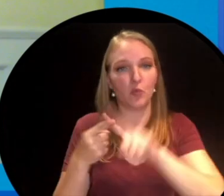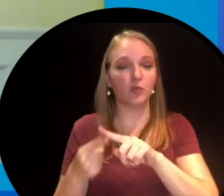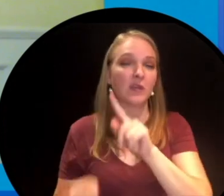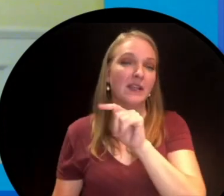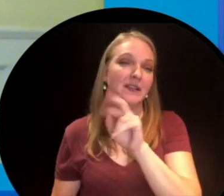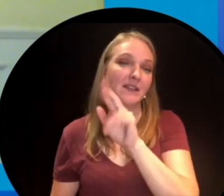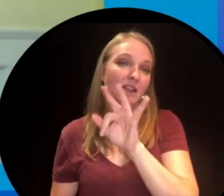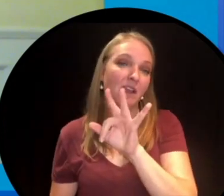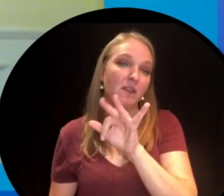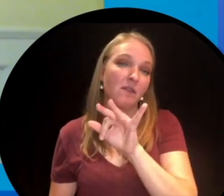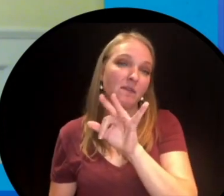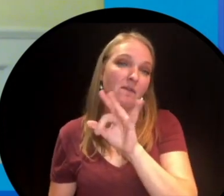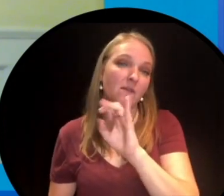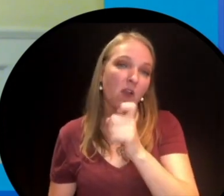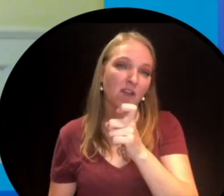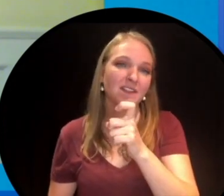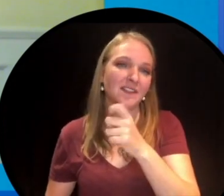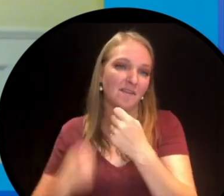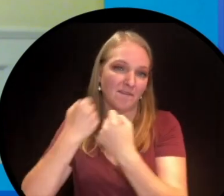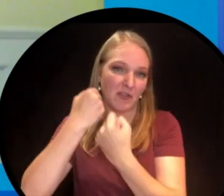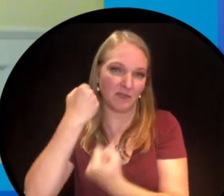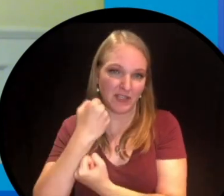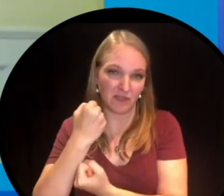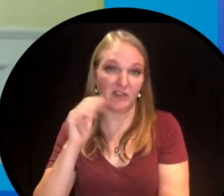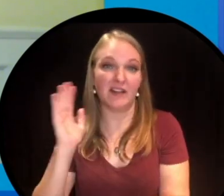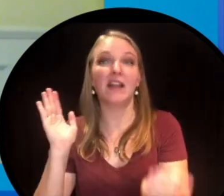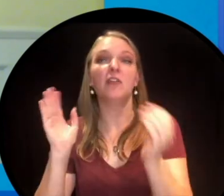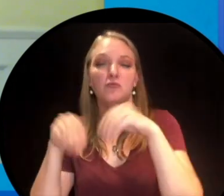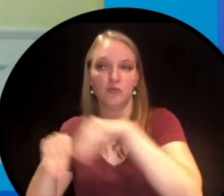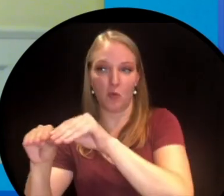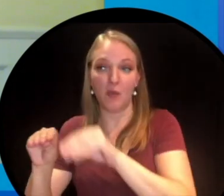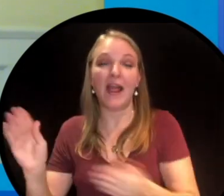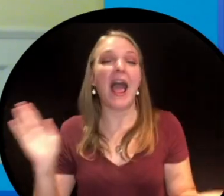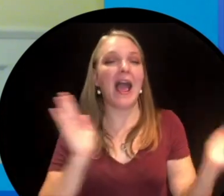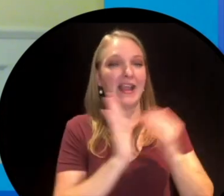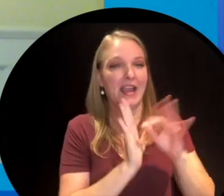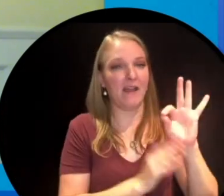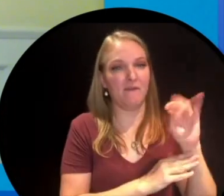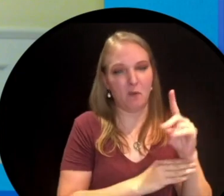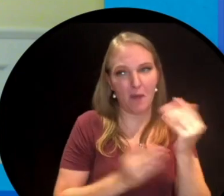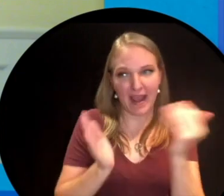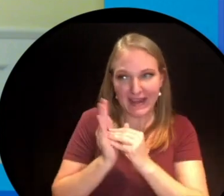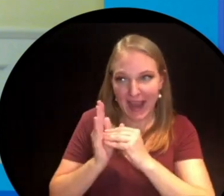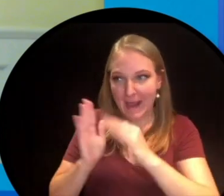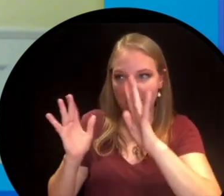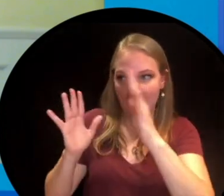sold the van back to the Terry Fox foundation and the ford motor company again fixed up the